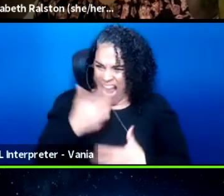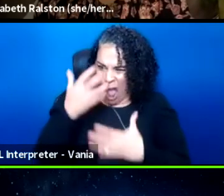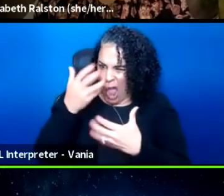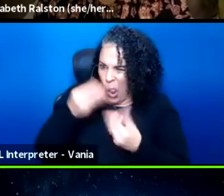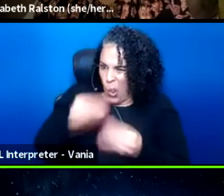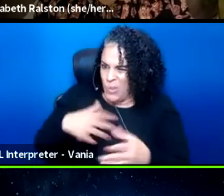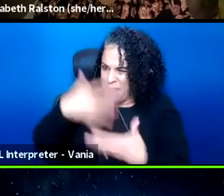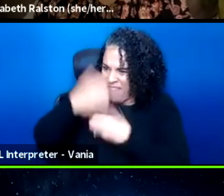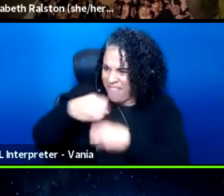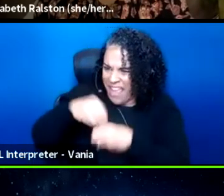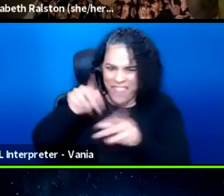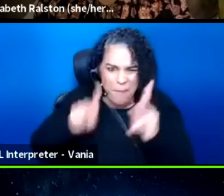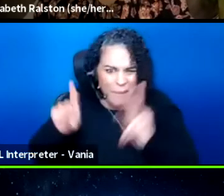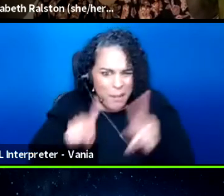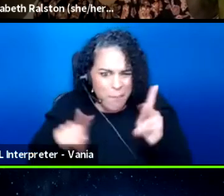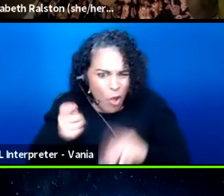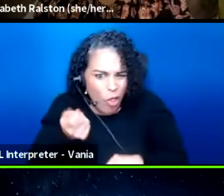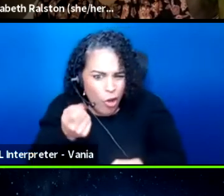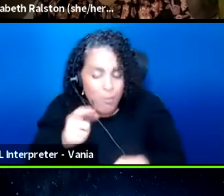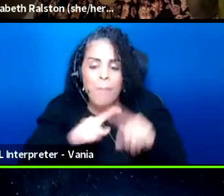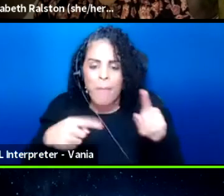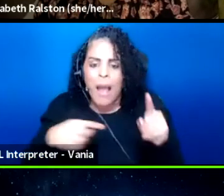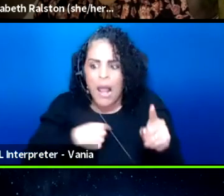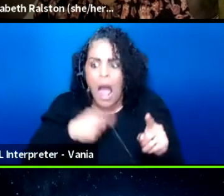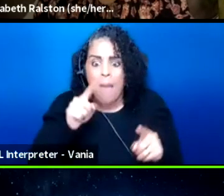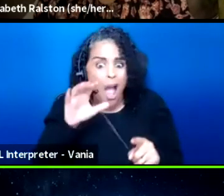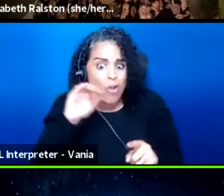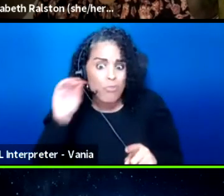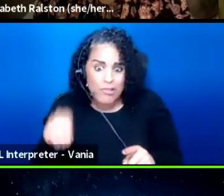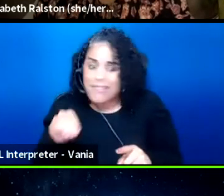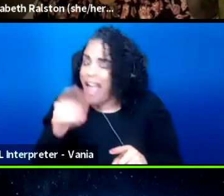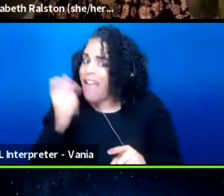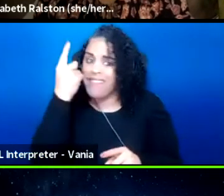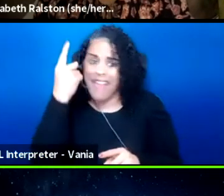so I 100% get exactly where you're coming from.